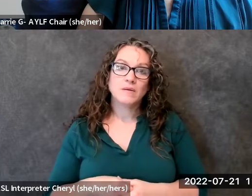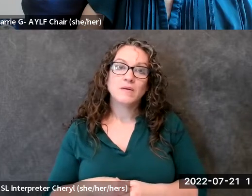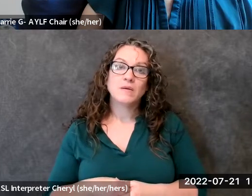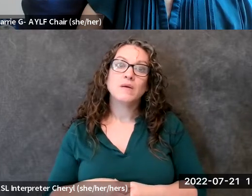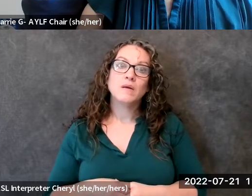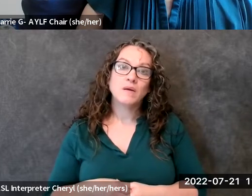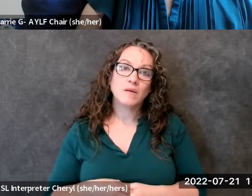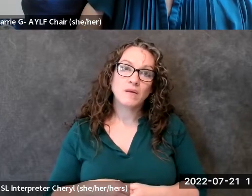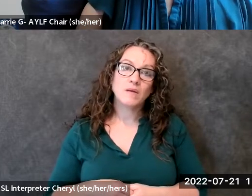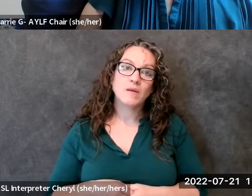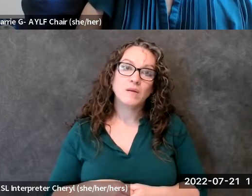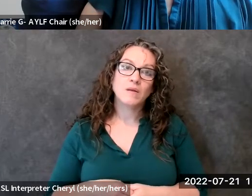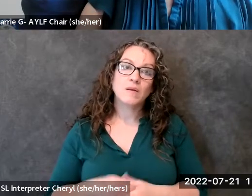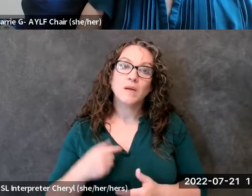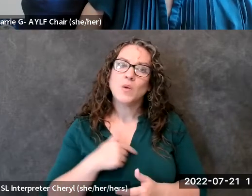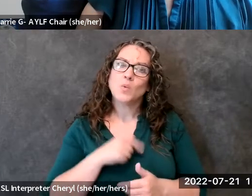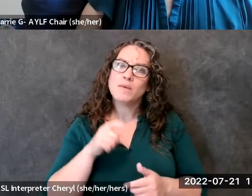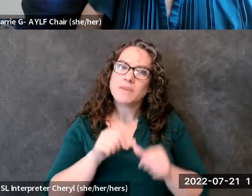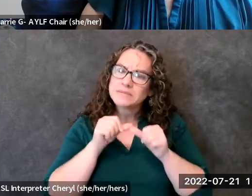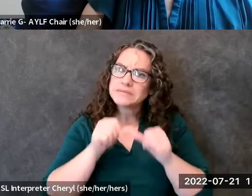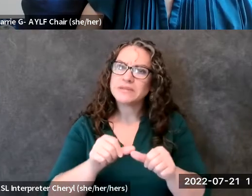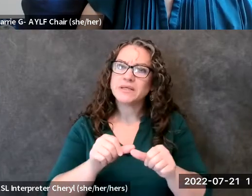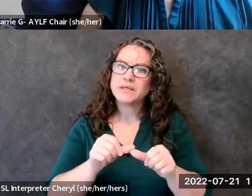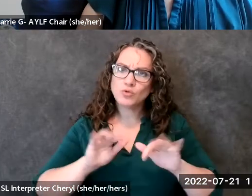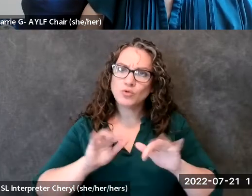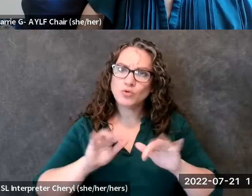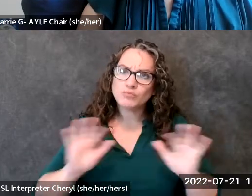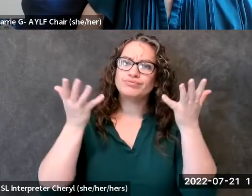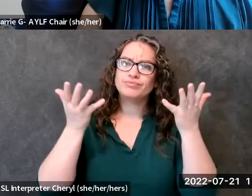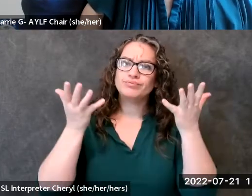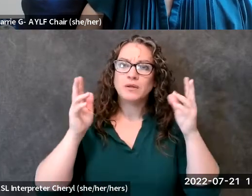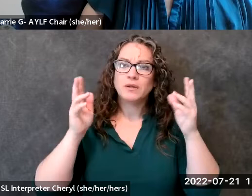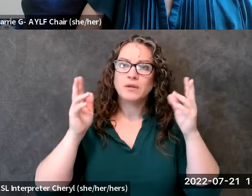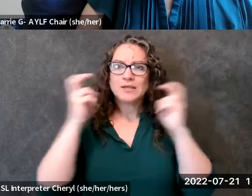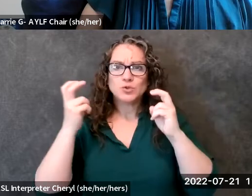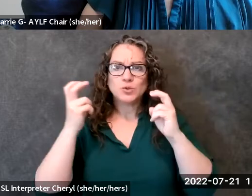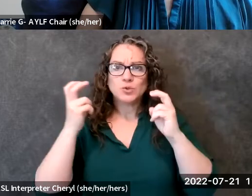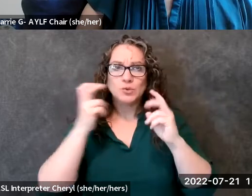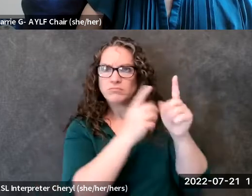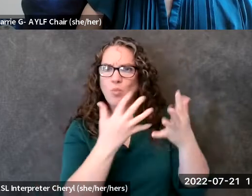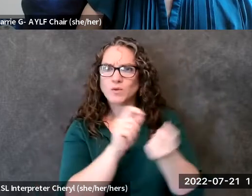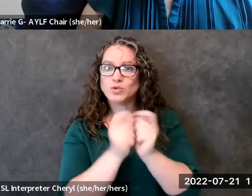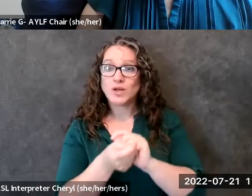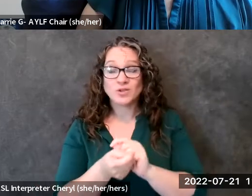to to raise issues that need to change because change only occurs when we speak up and speak out